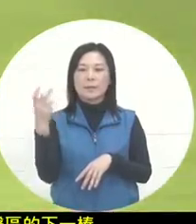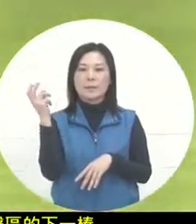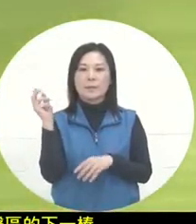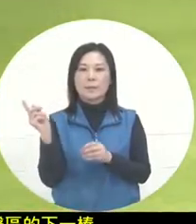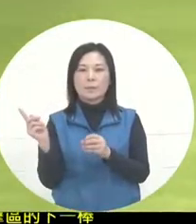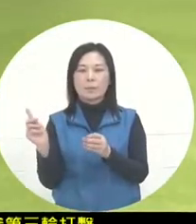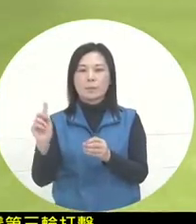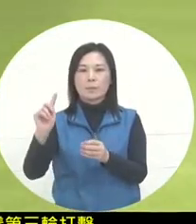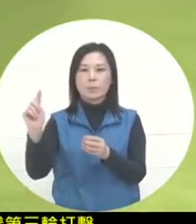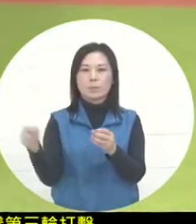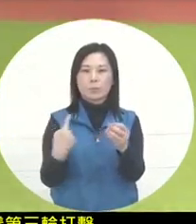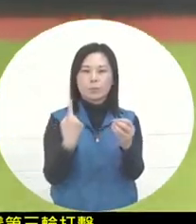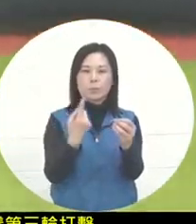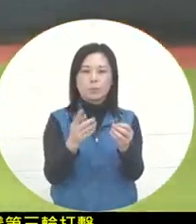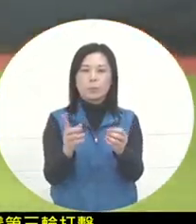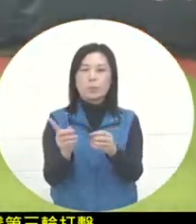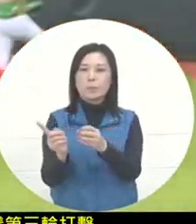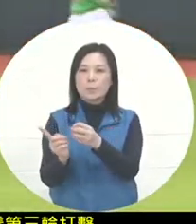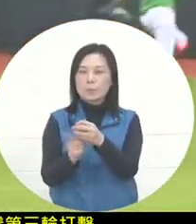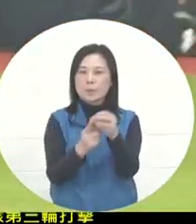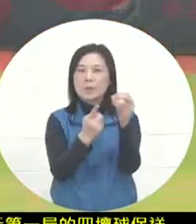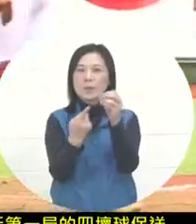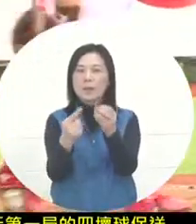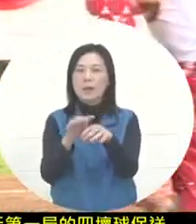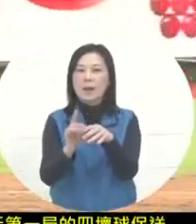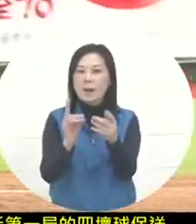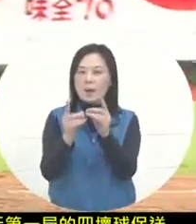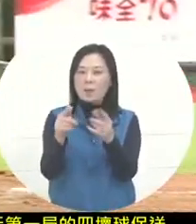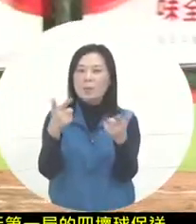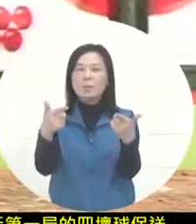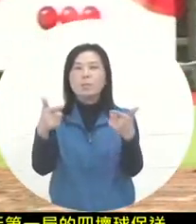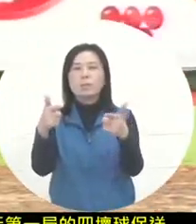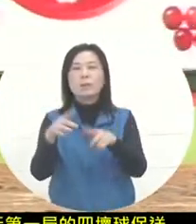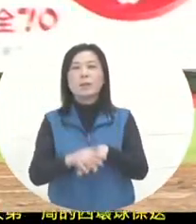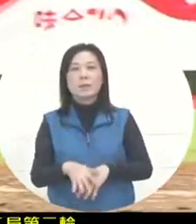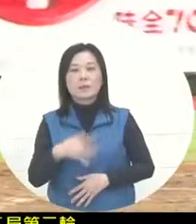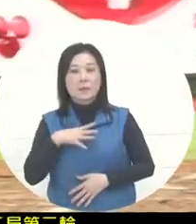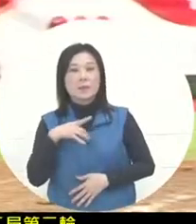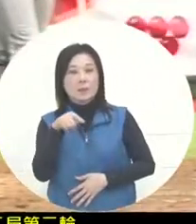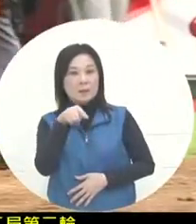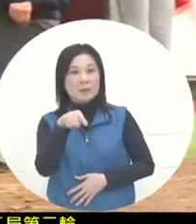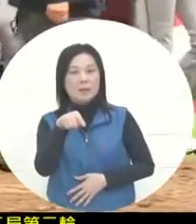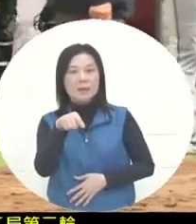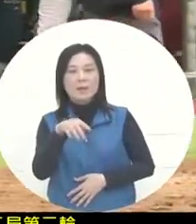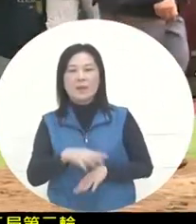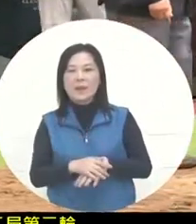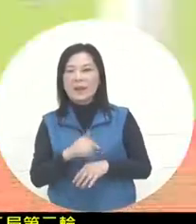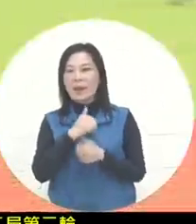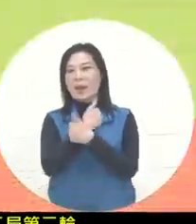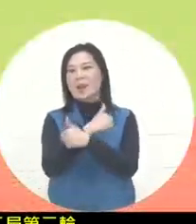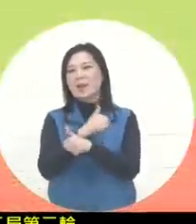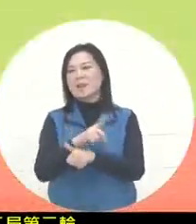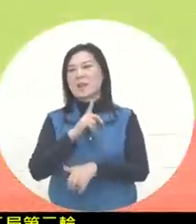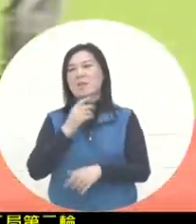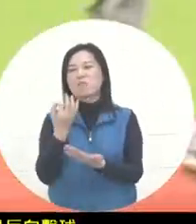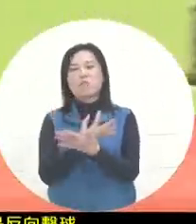Now it's probably not intentional. I know that the opponent's relatively inexperienced fielder is here.